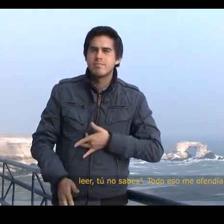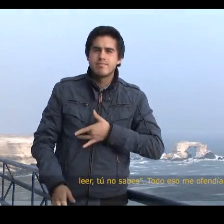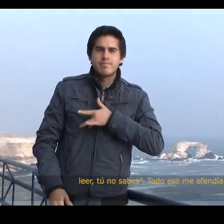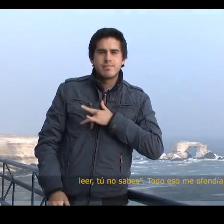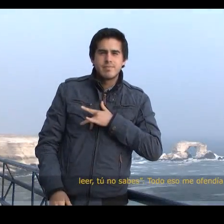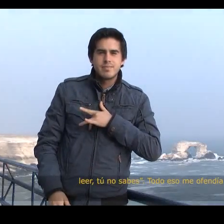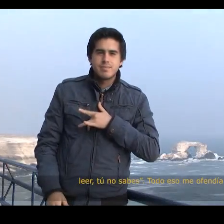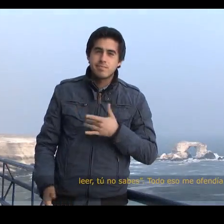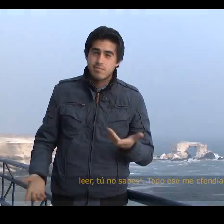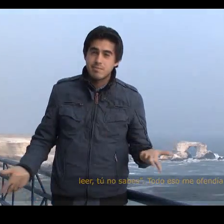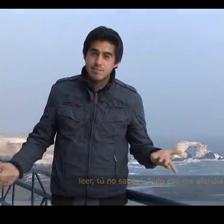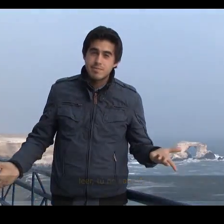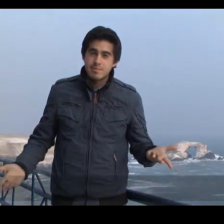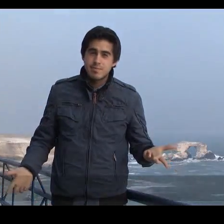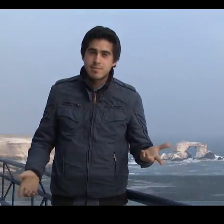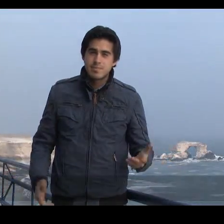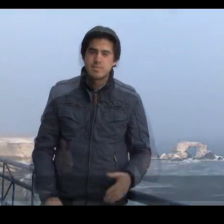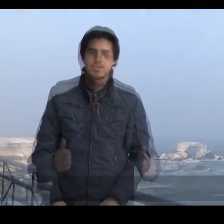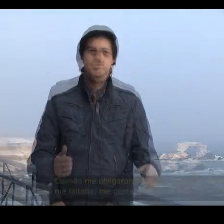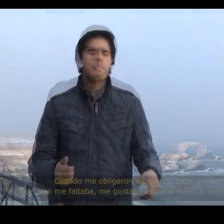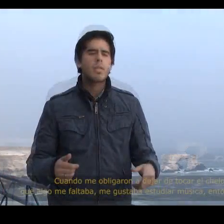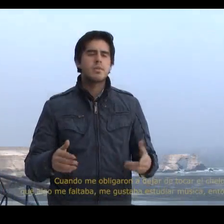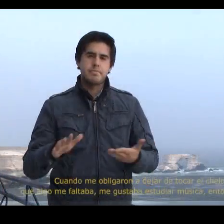I felt really hurt.